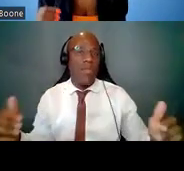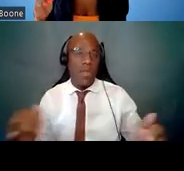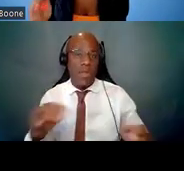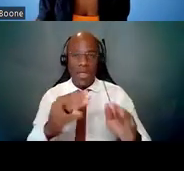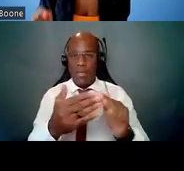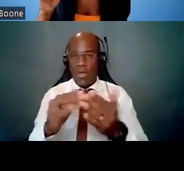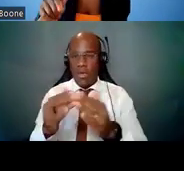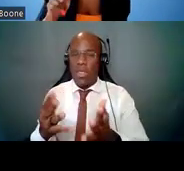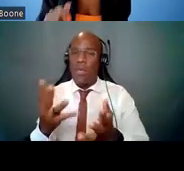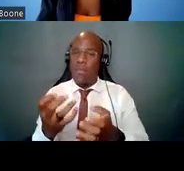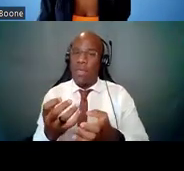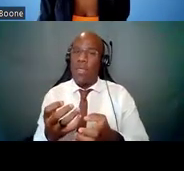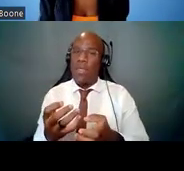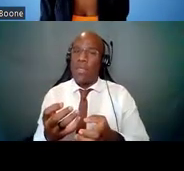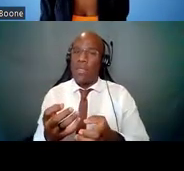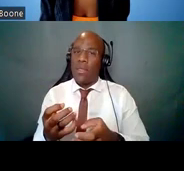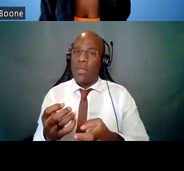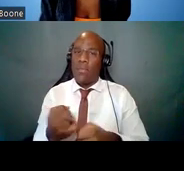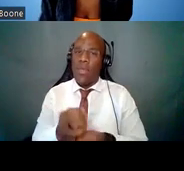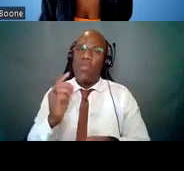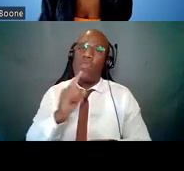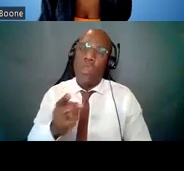so make sure that you use this link here that you see here on this slide,